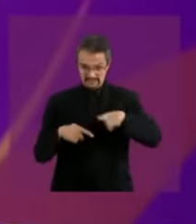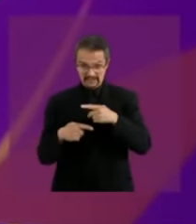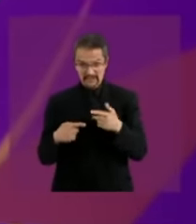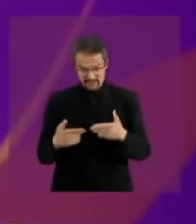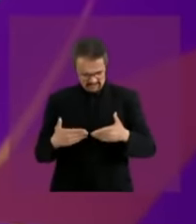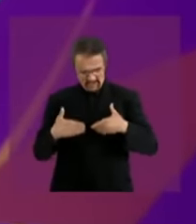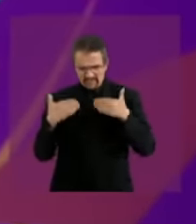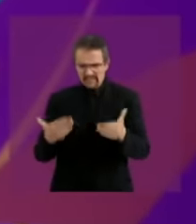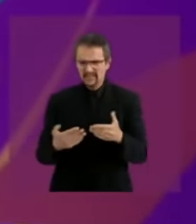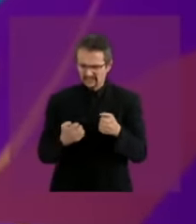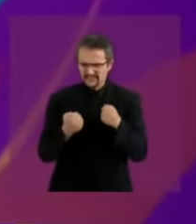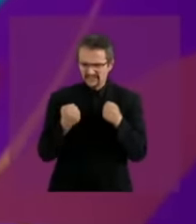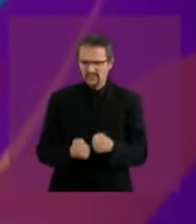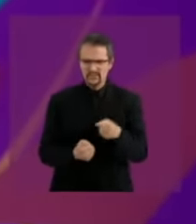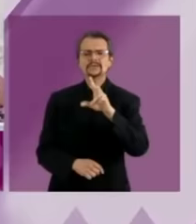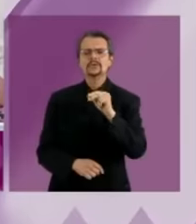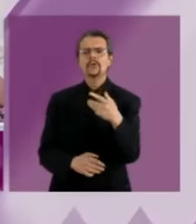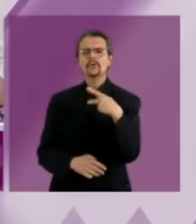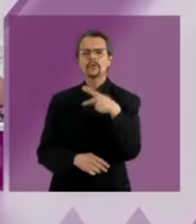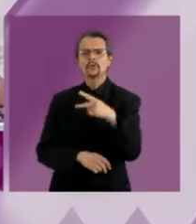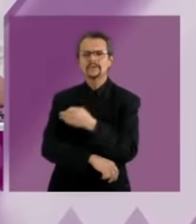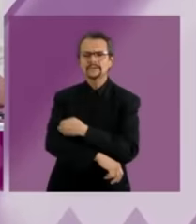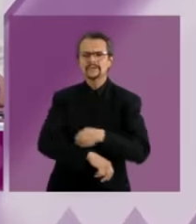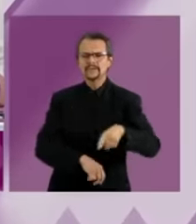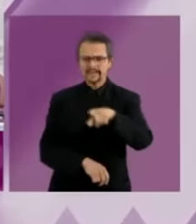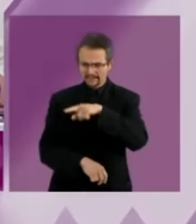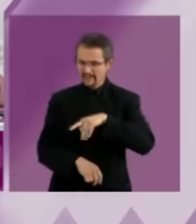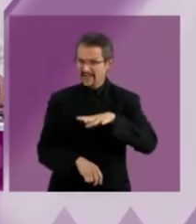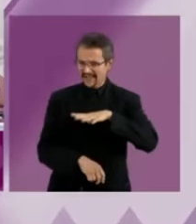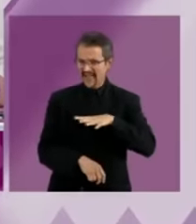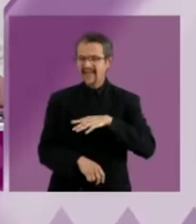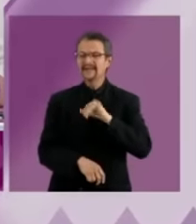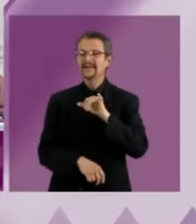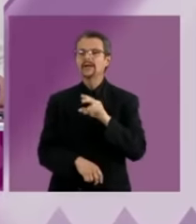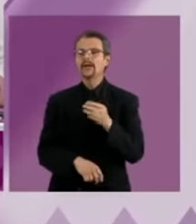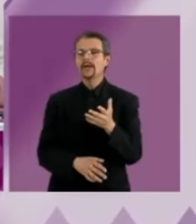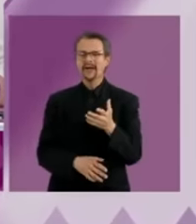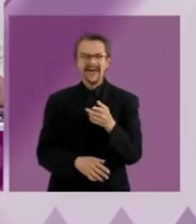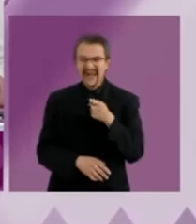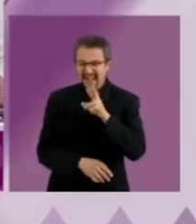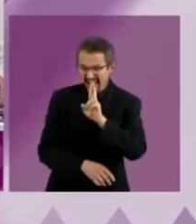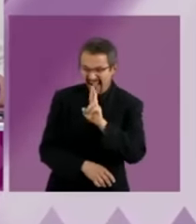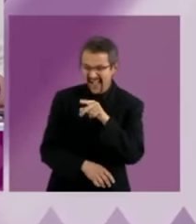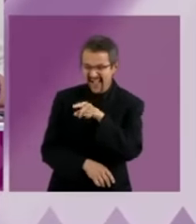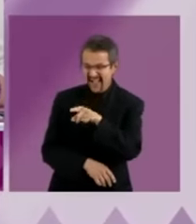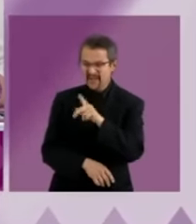they do not need to be autonomous everything that the prian candidate is saying is absolutely